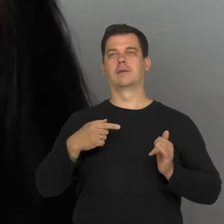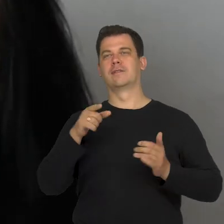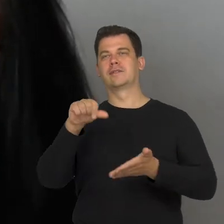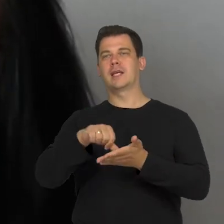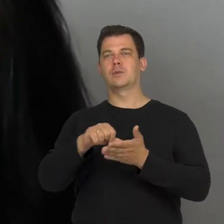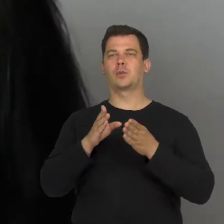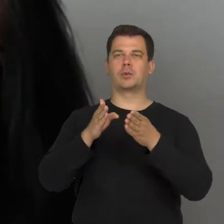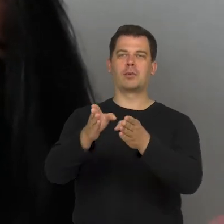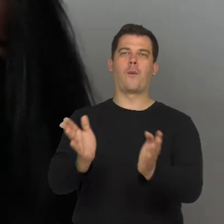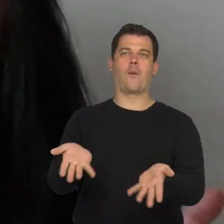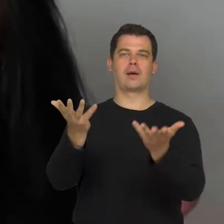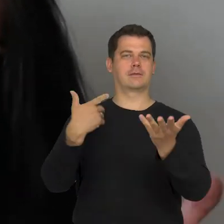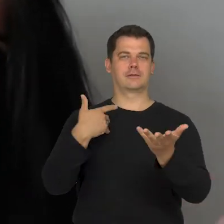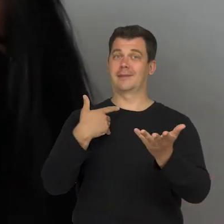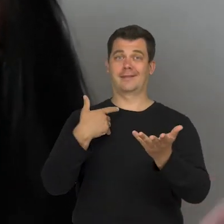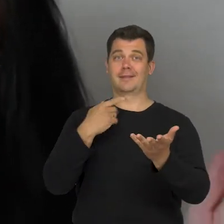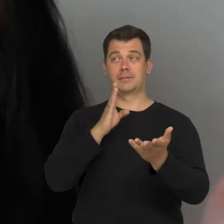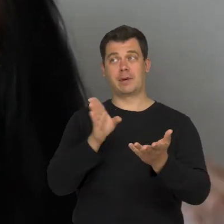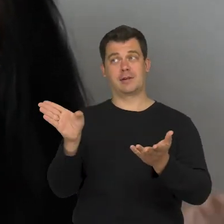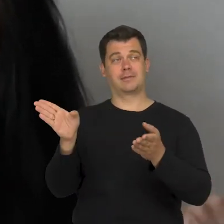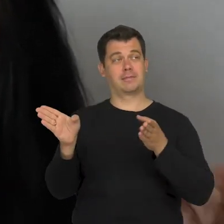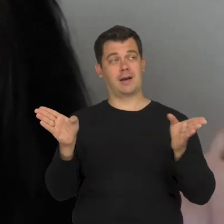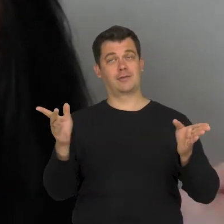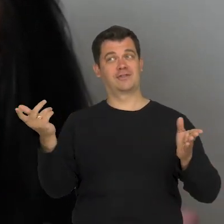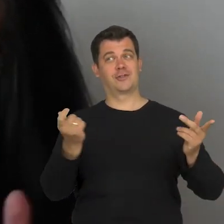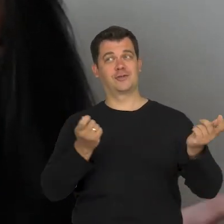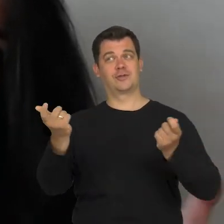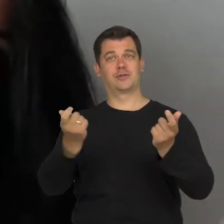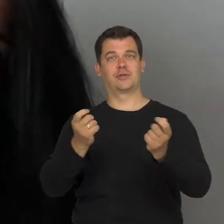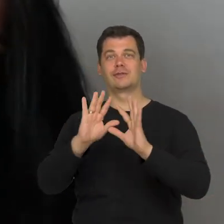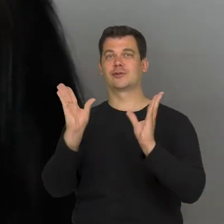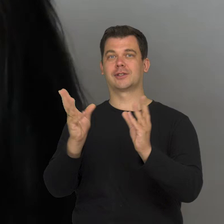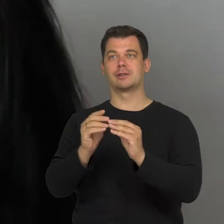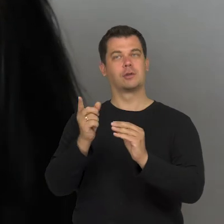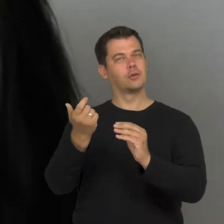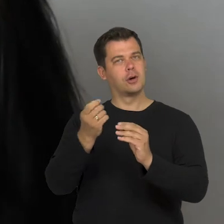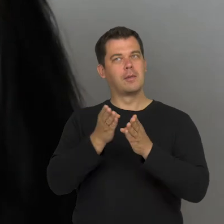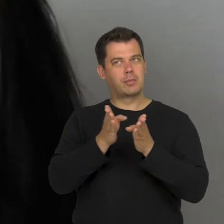but rather focus on what we see on the side or behind us. So let's broaden our field of view